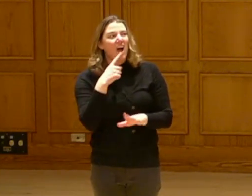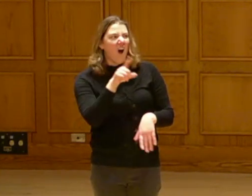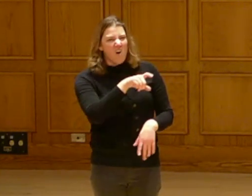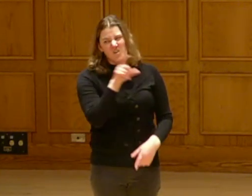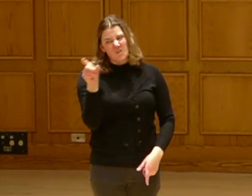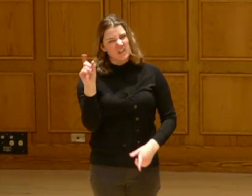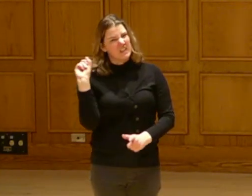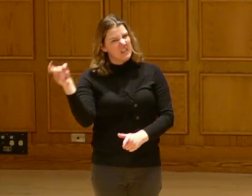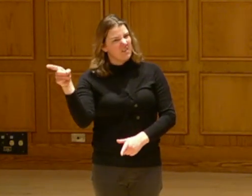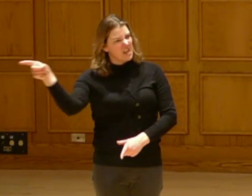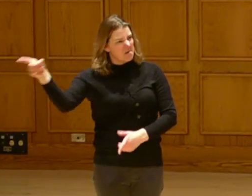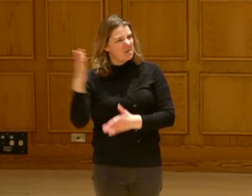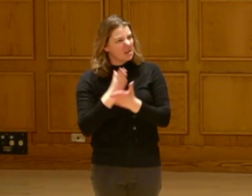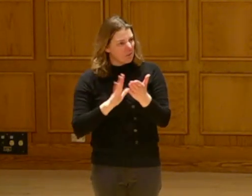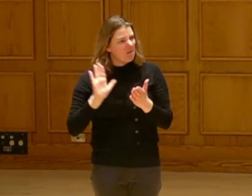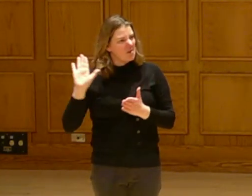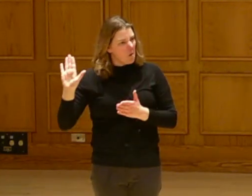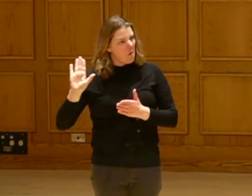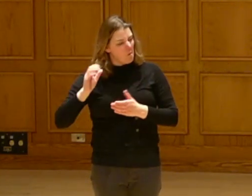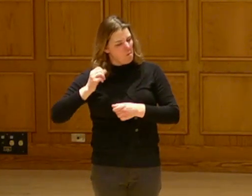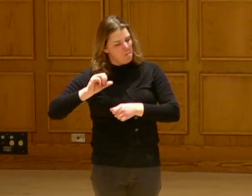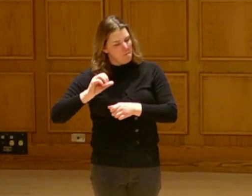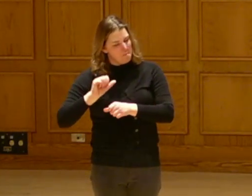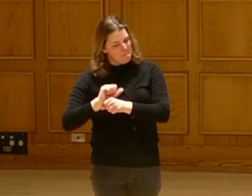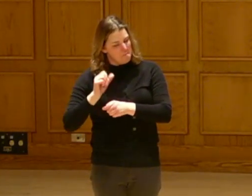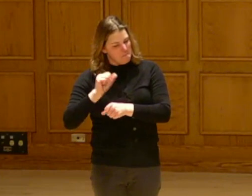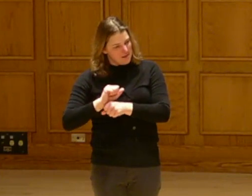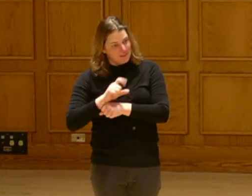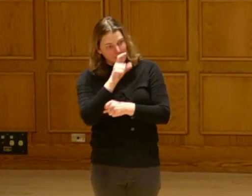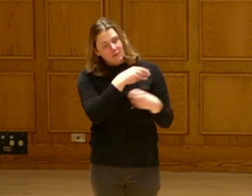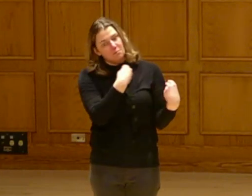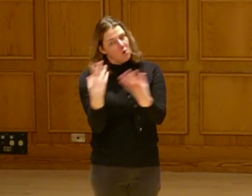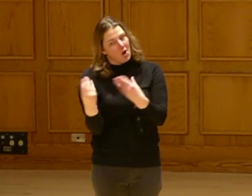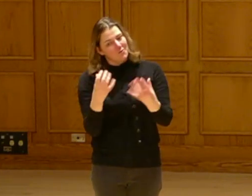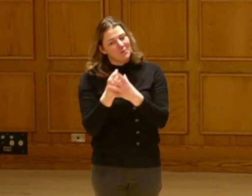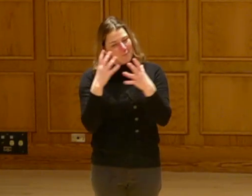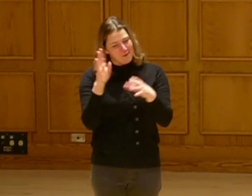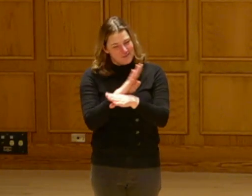He's brought you so much business. But this is really exciting.